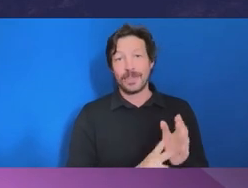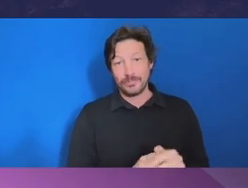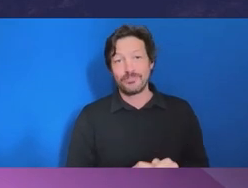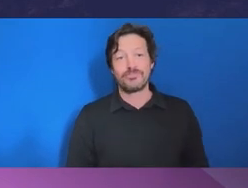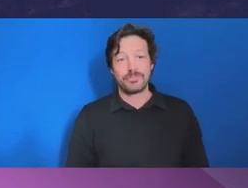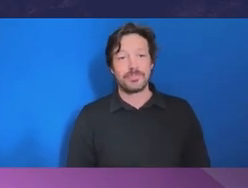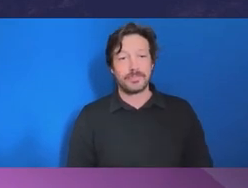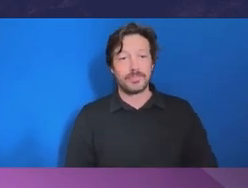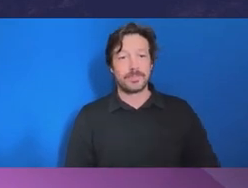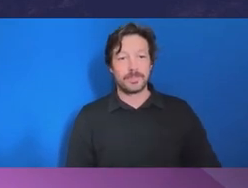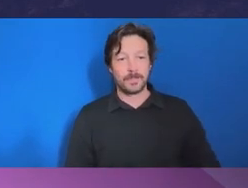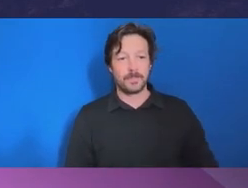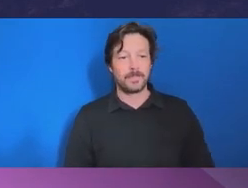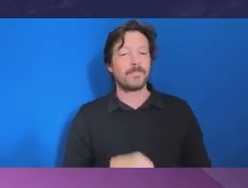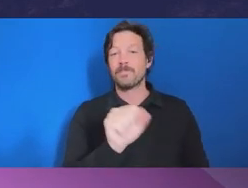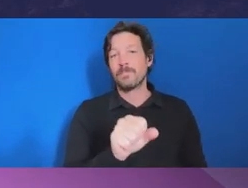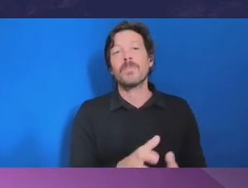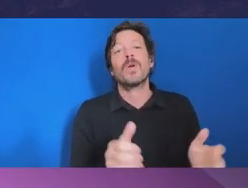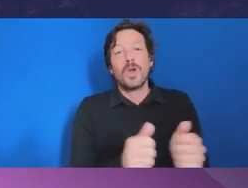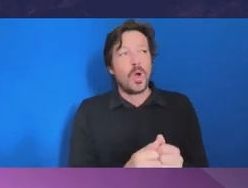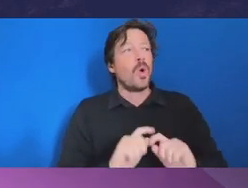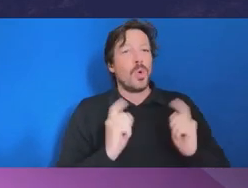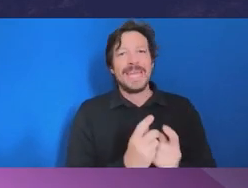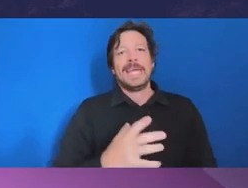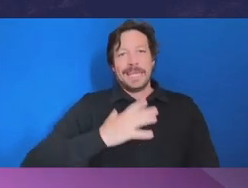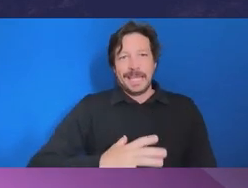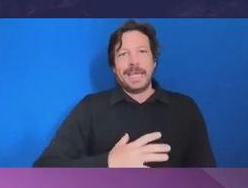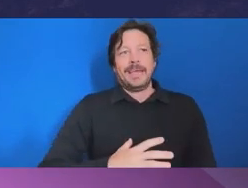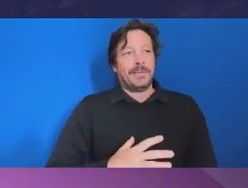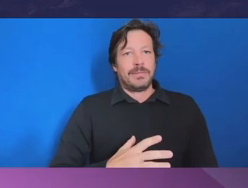in real need of valuable people across the board whether it's investigators,